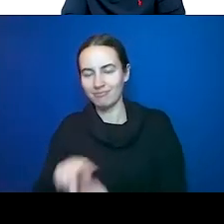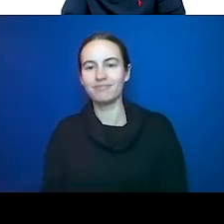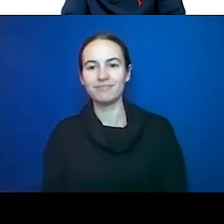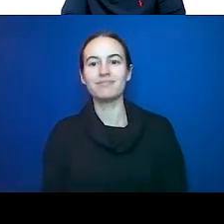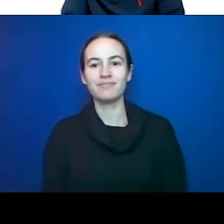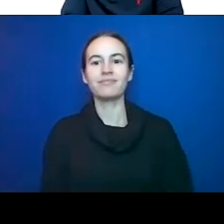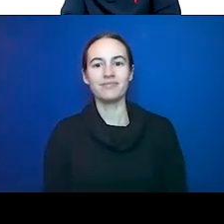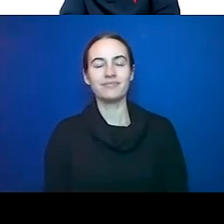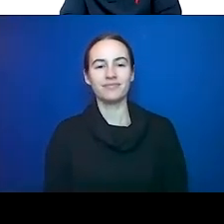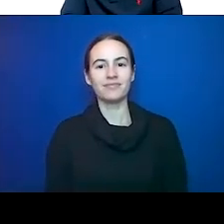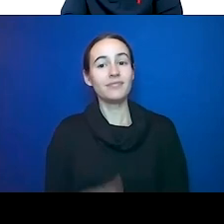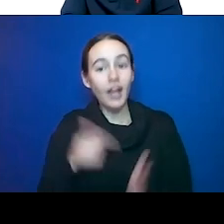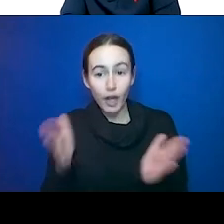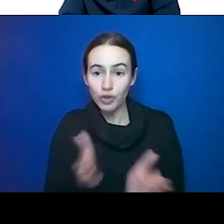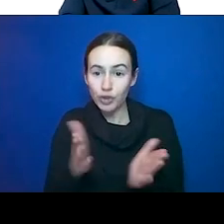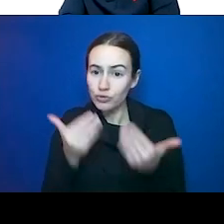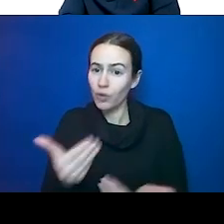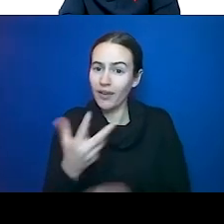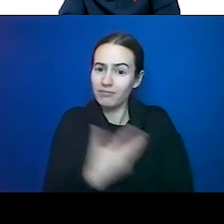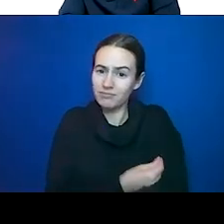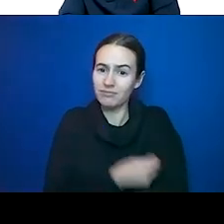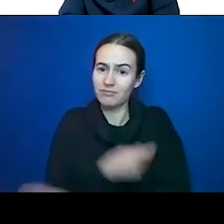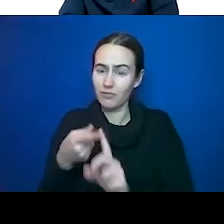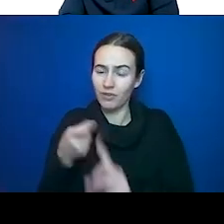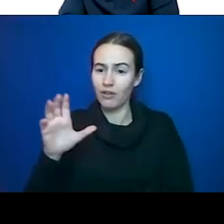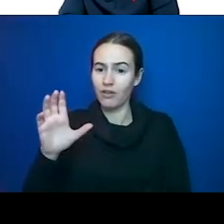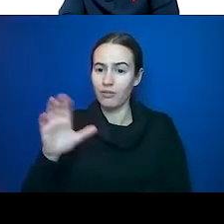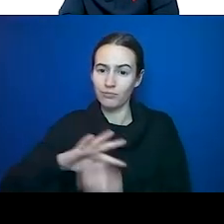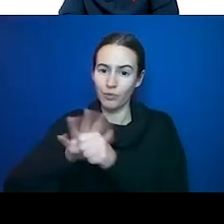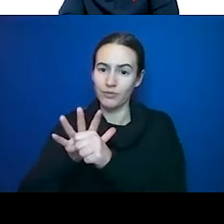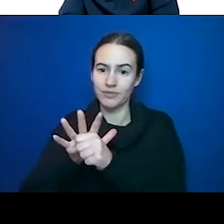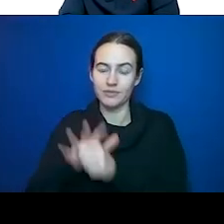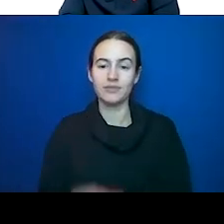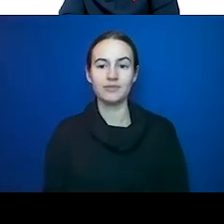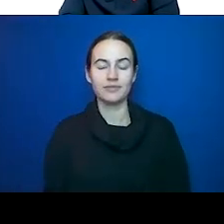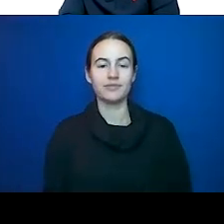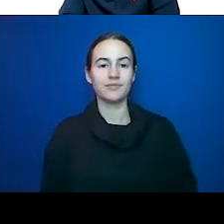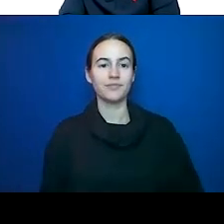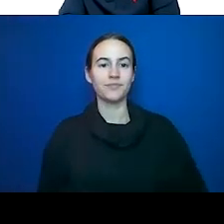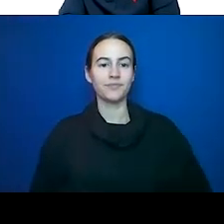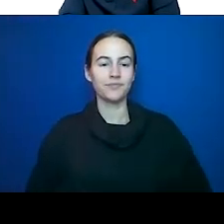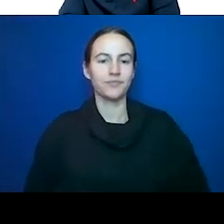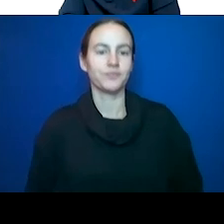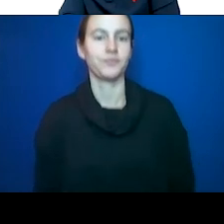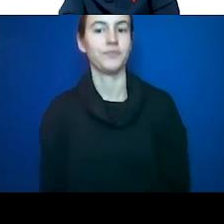the way, is now the big problem is how do they disperse it, how